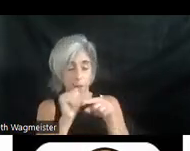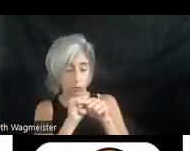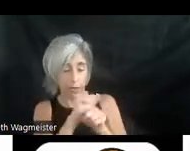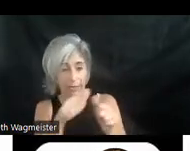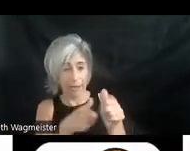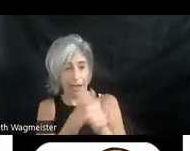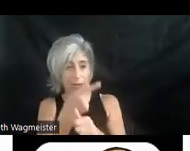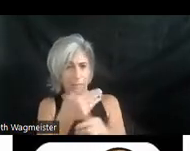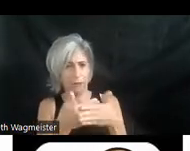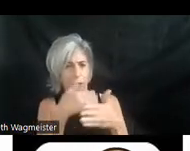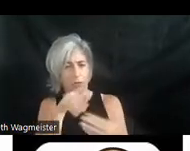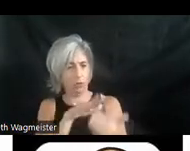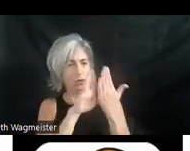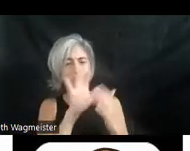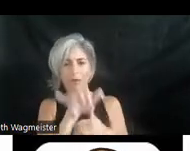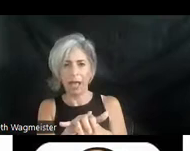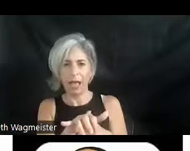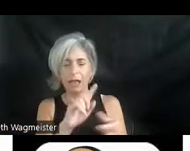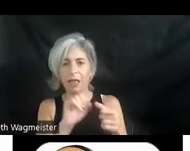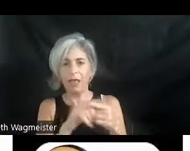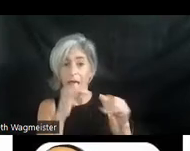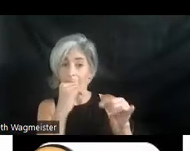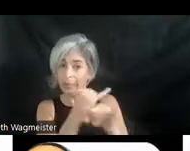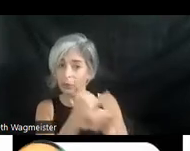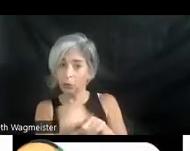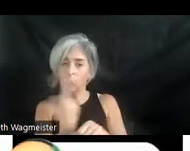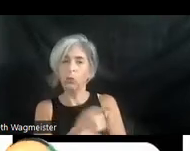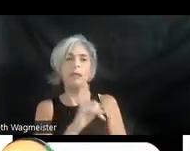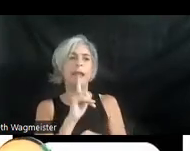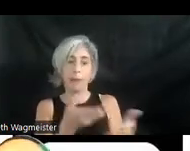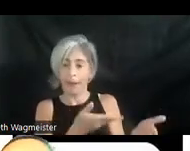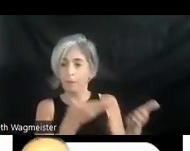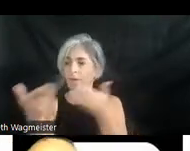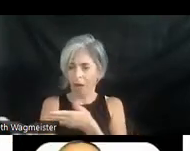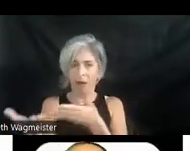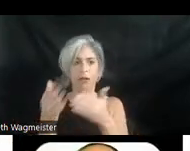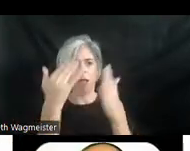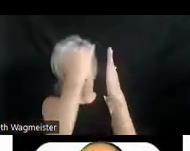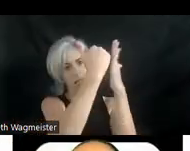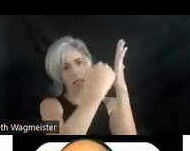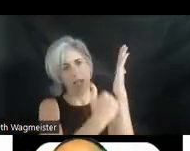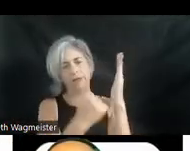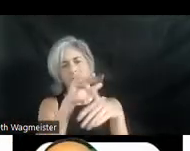before you approach it. And in the institute we actually provide a list of about twenty